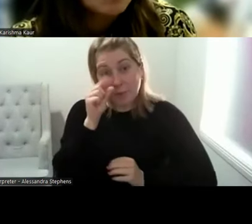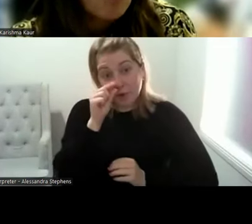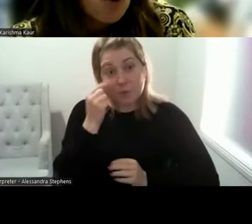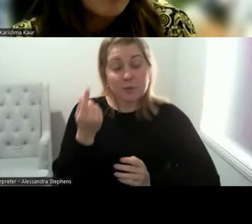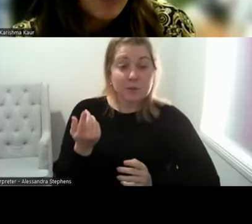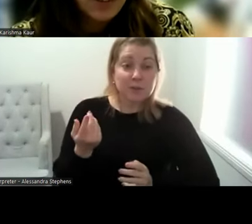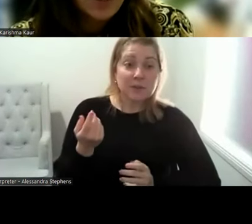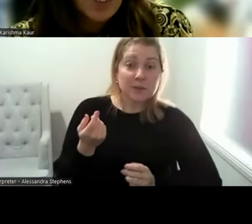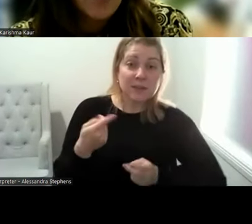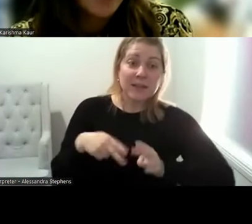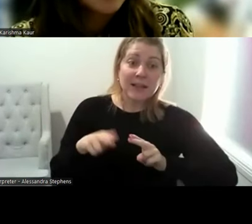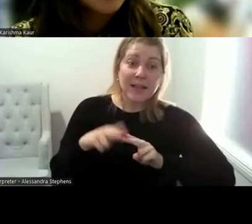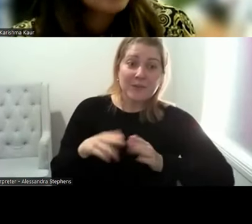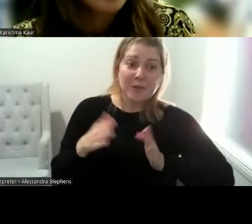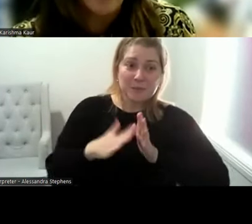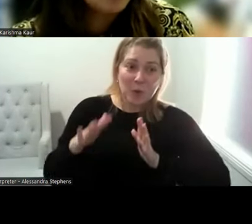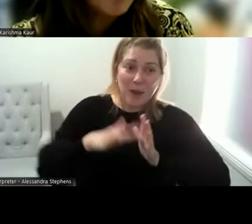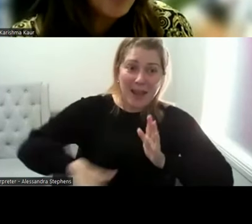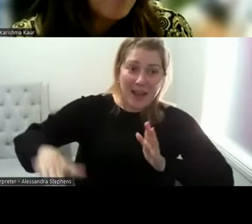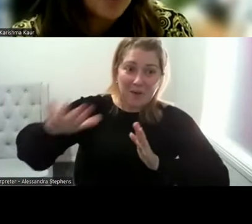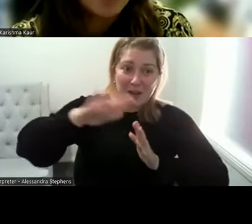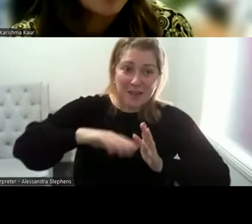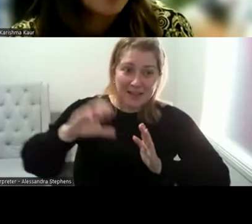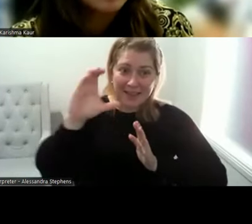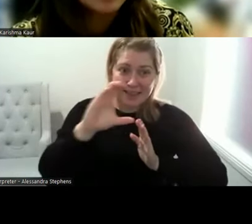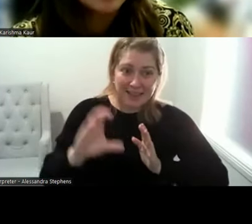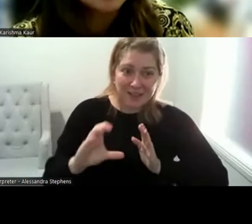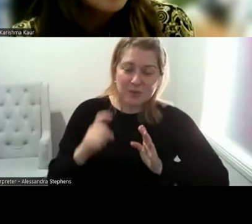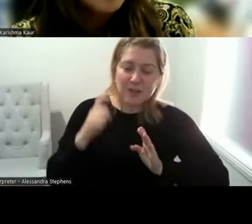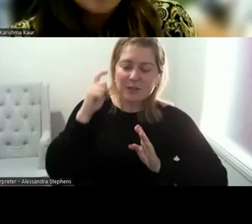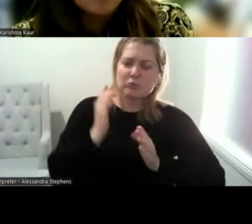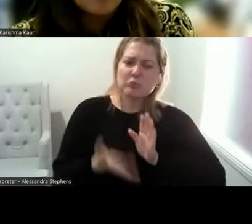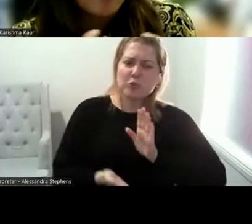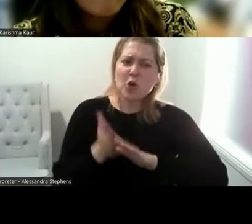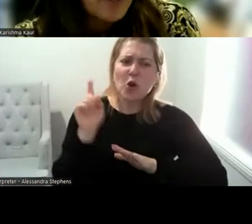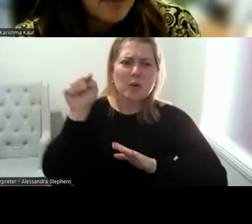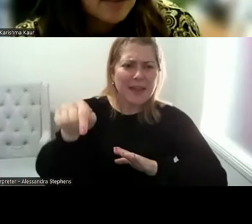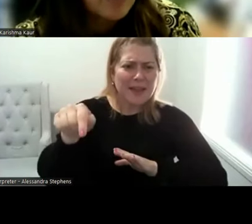in smaller regional areas, go and engage with your community, go attend, you know, events.